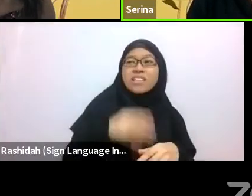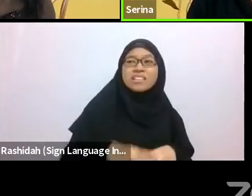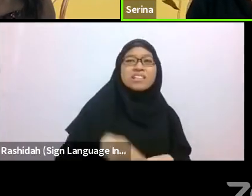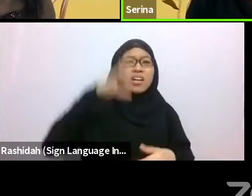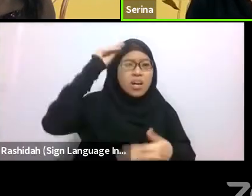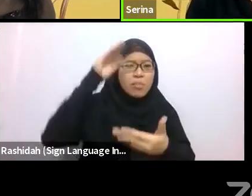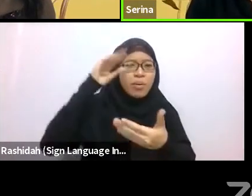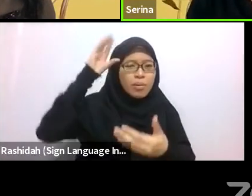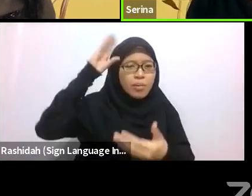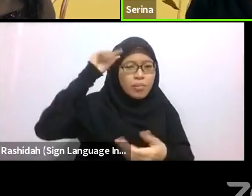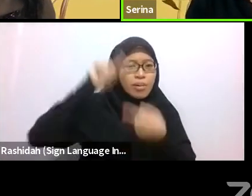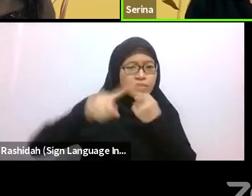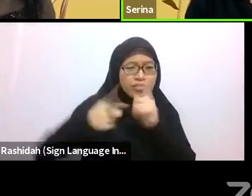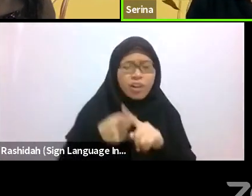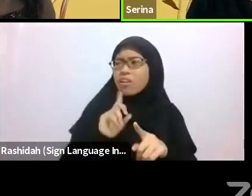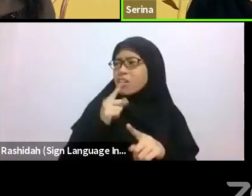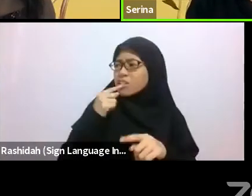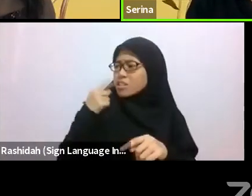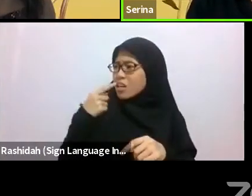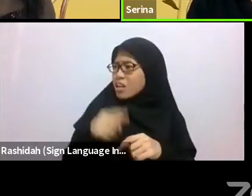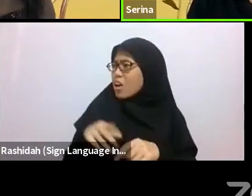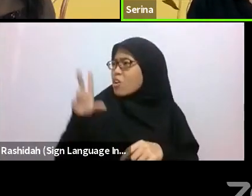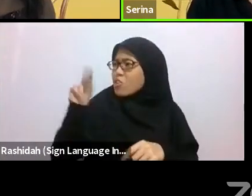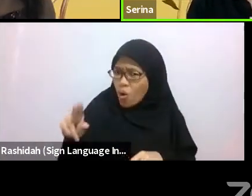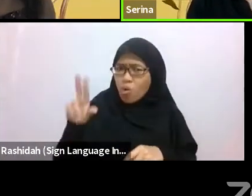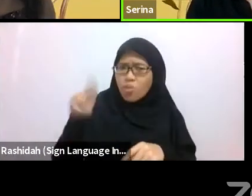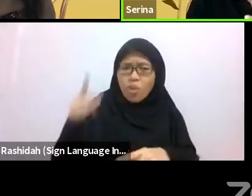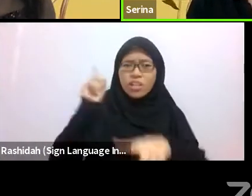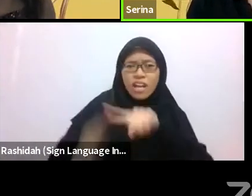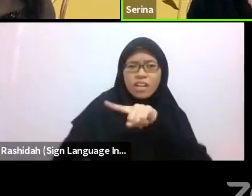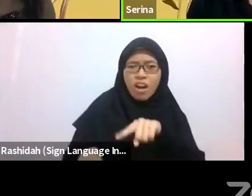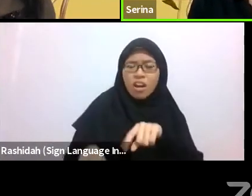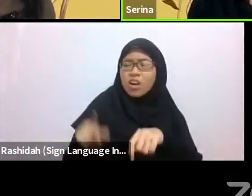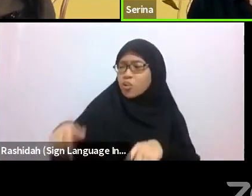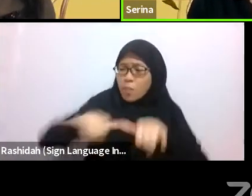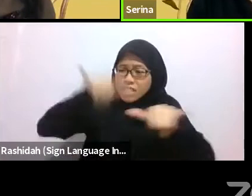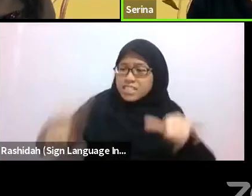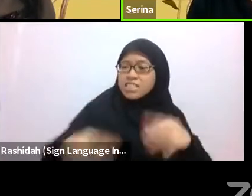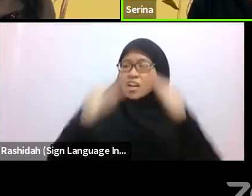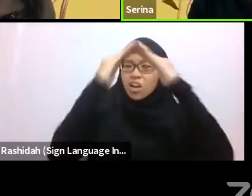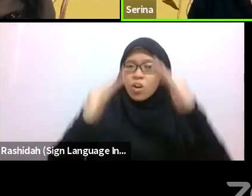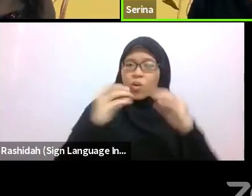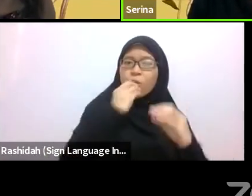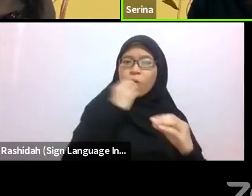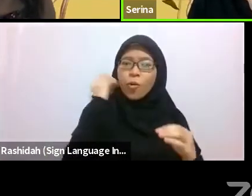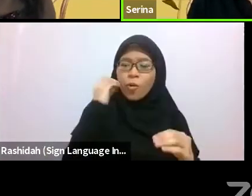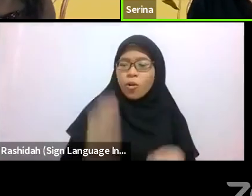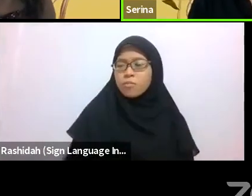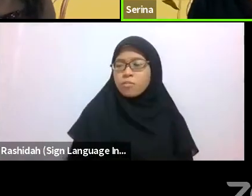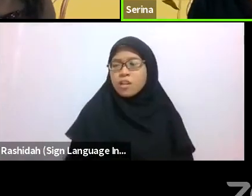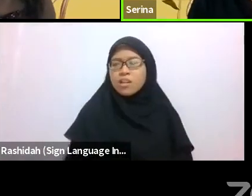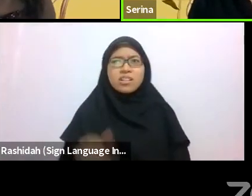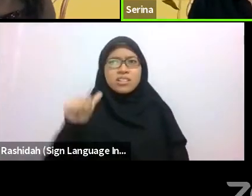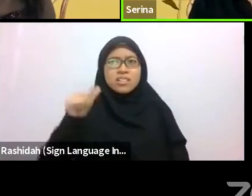I have had mothers screaming at me, at weddings and at the Shell gas station, saying “My daughter’s place is in the kitchen.